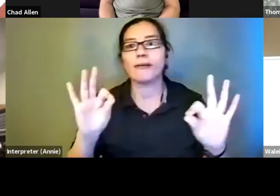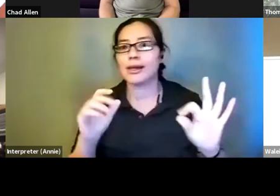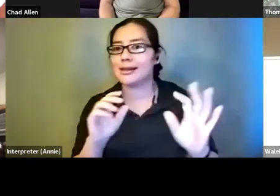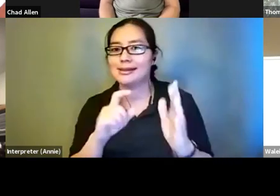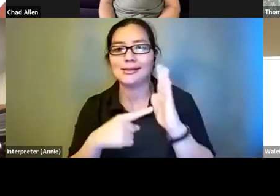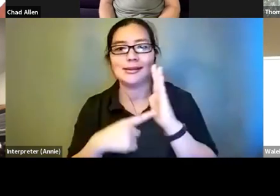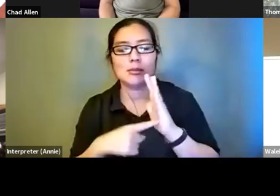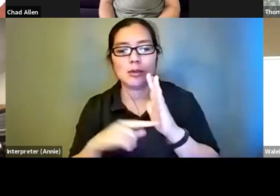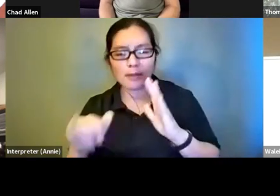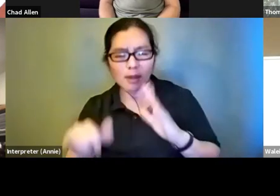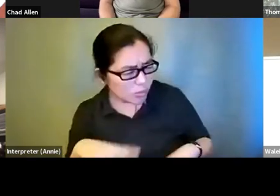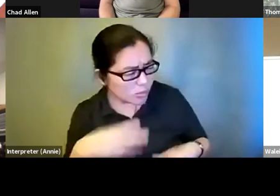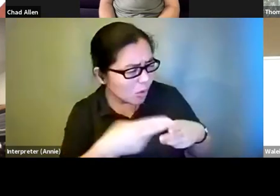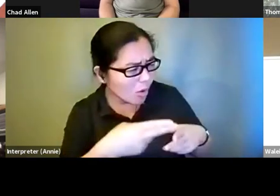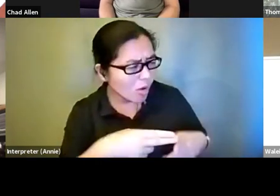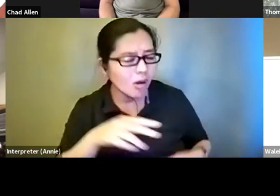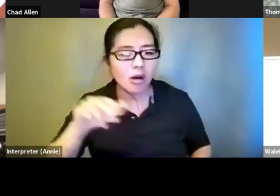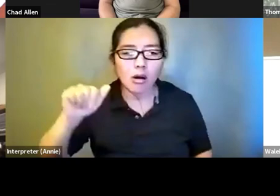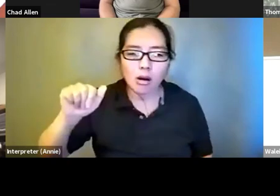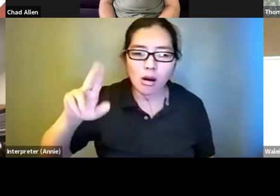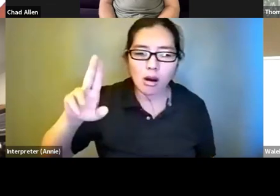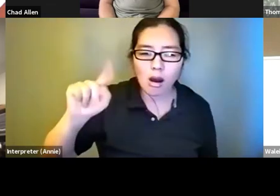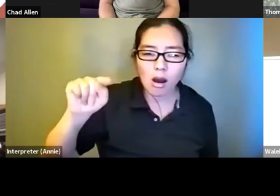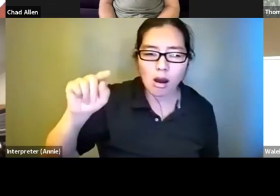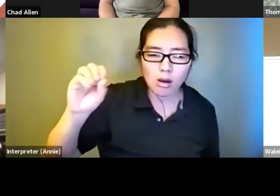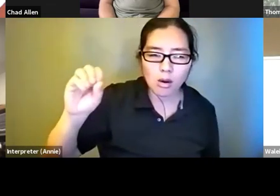that called? >>>: AutoMANS. Check it